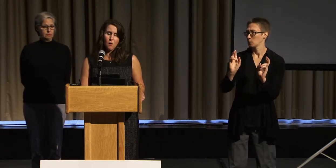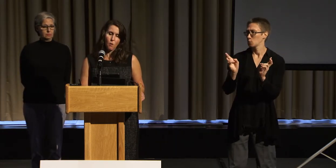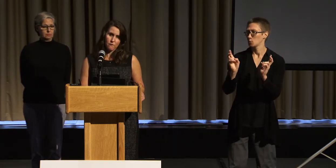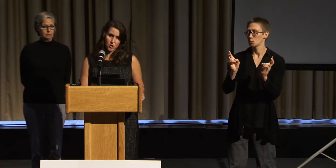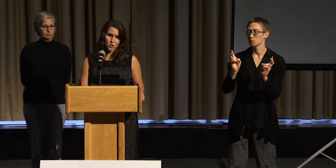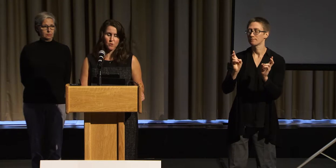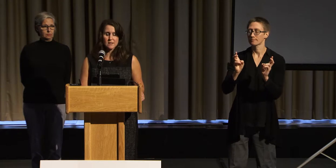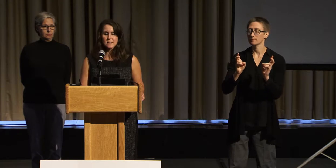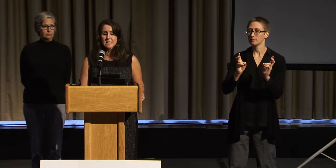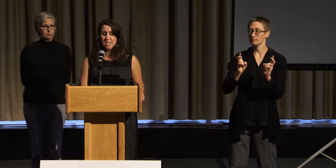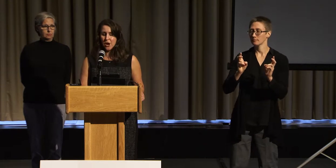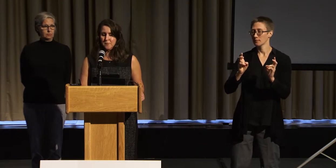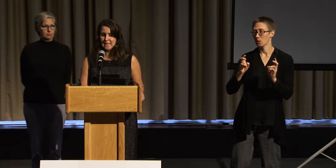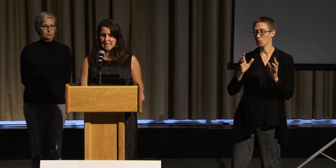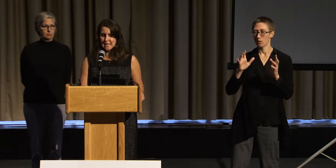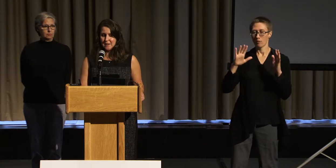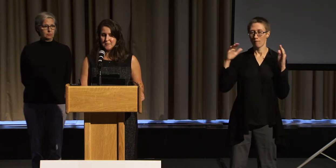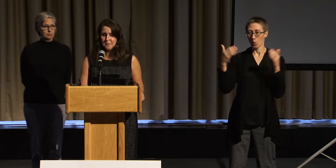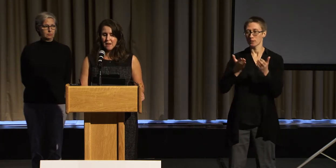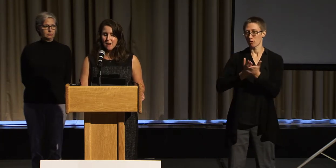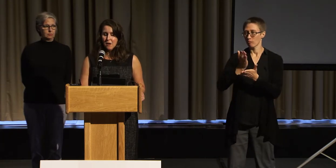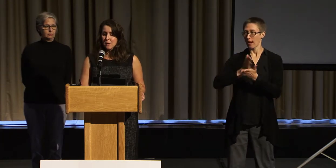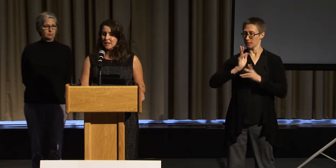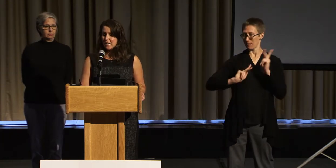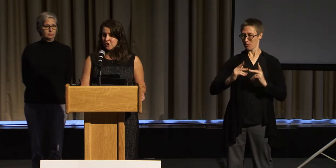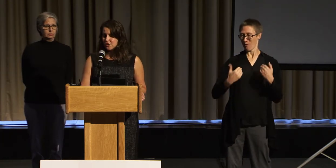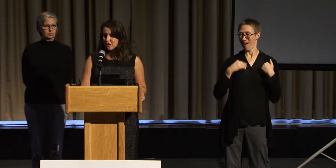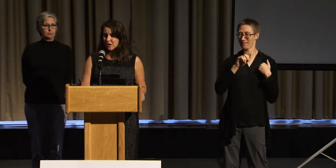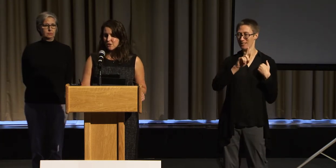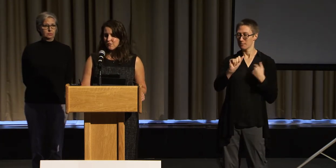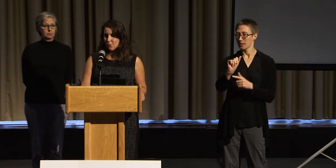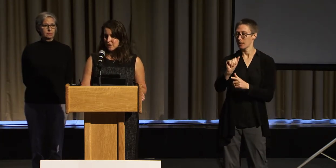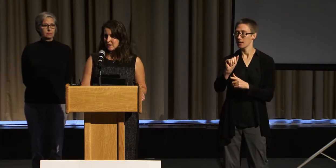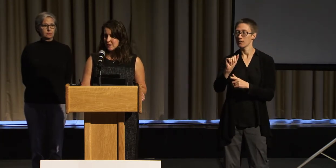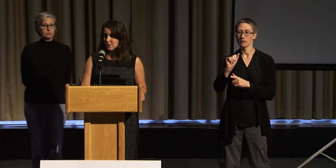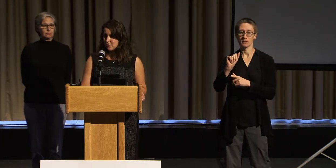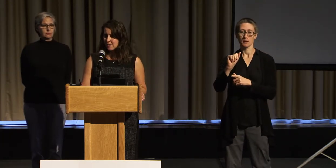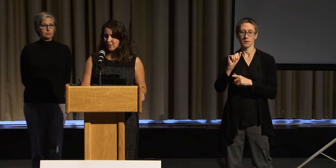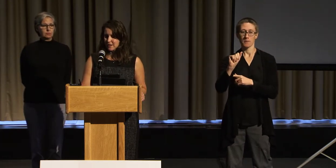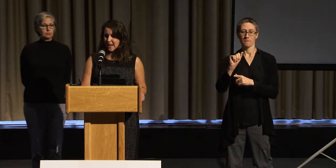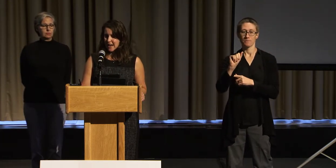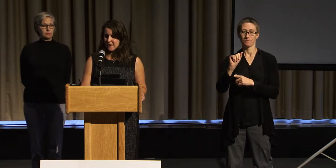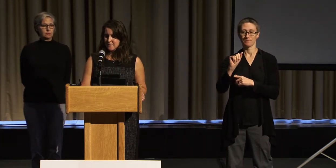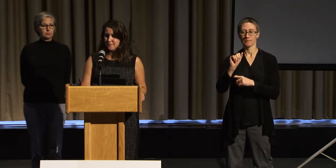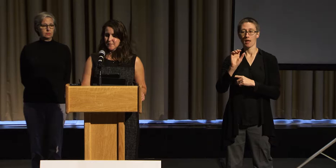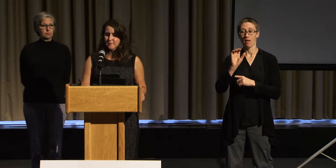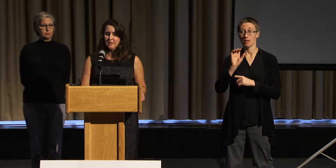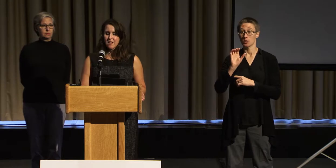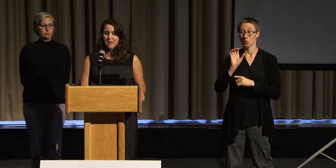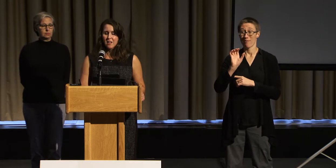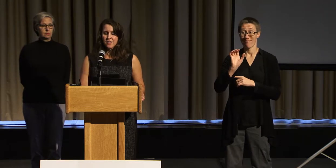or for short, CRPD, was entered into force in 2008.